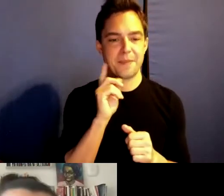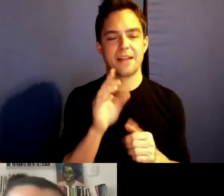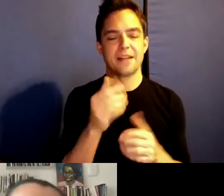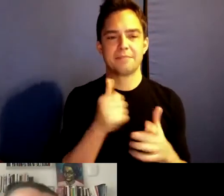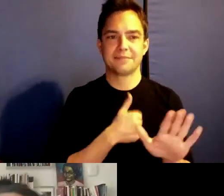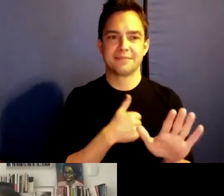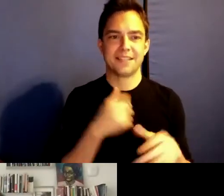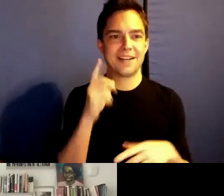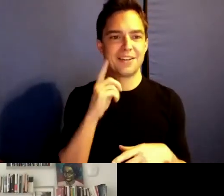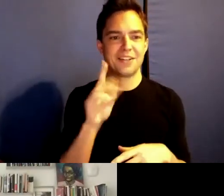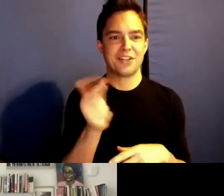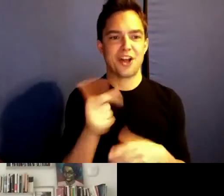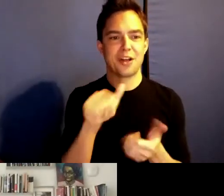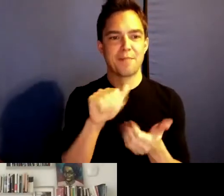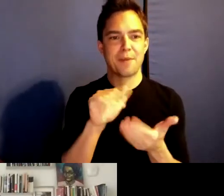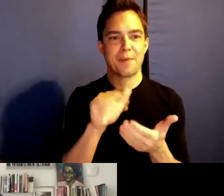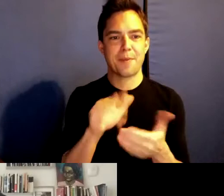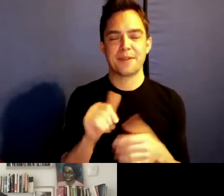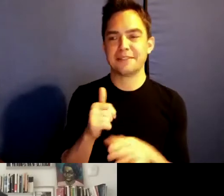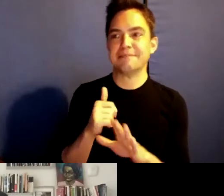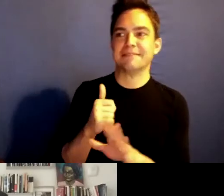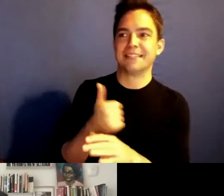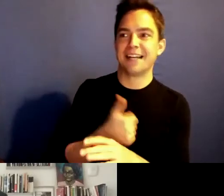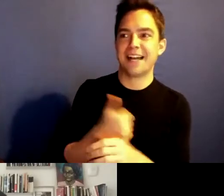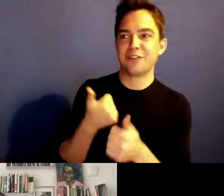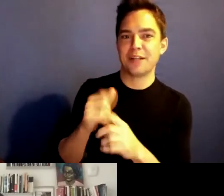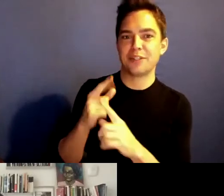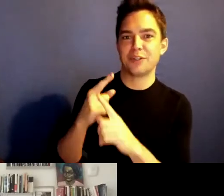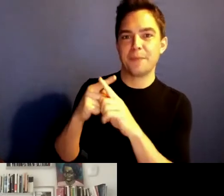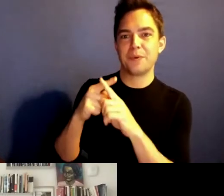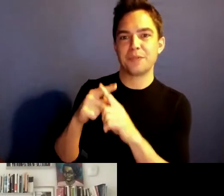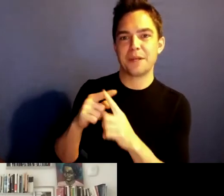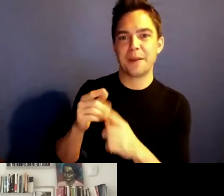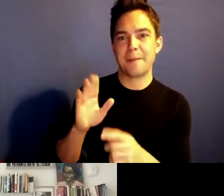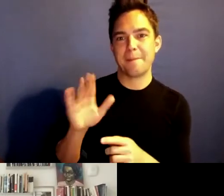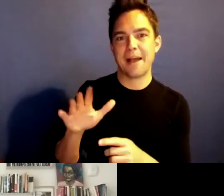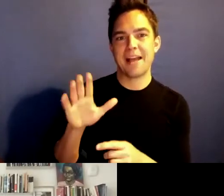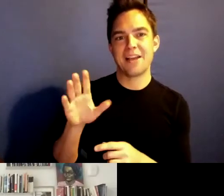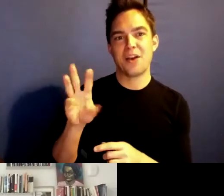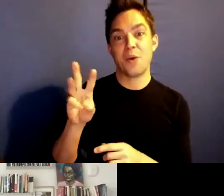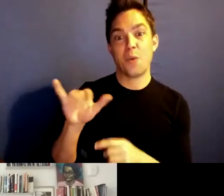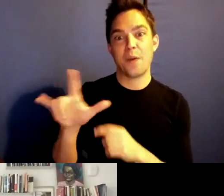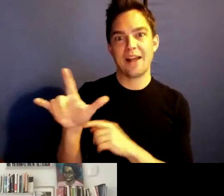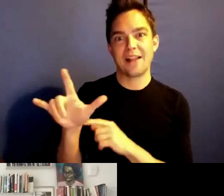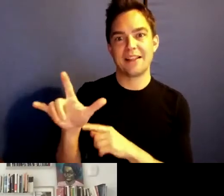I tried to mute it by will. >> The parents have been moved out of the